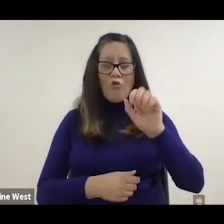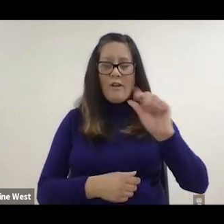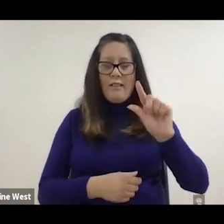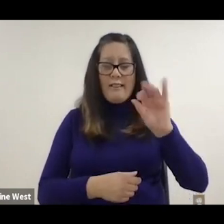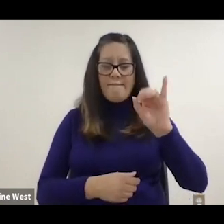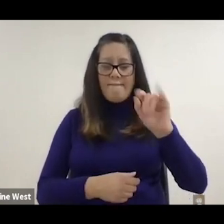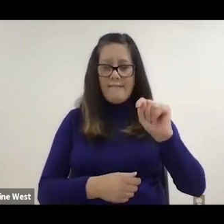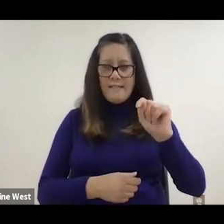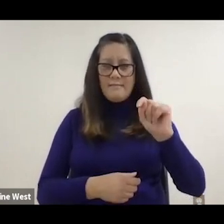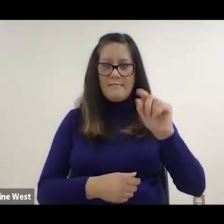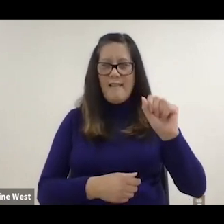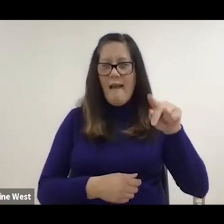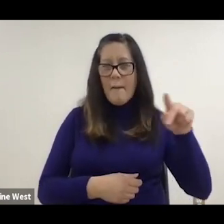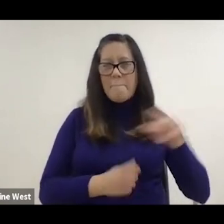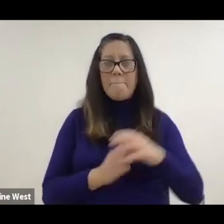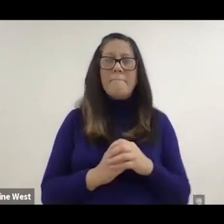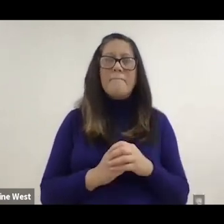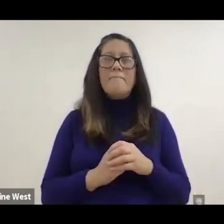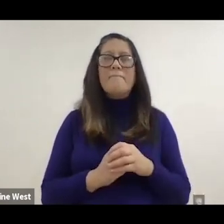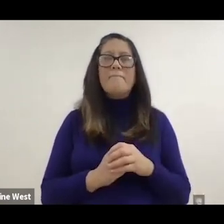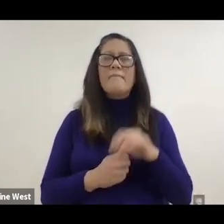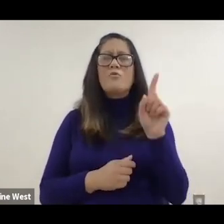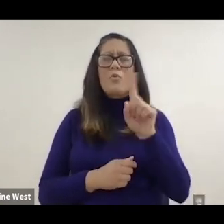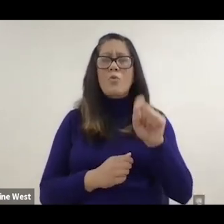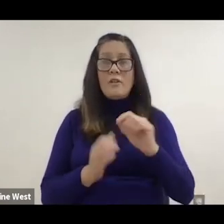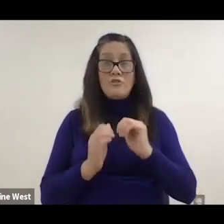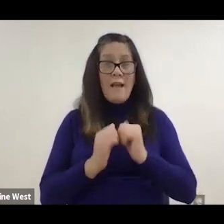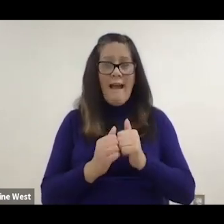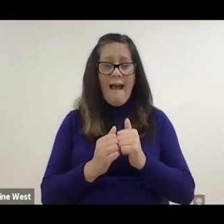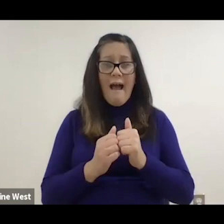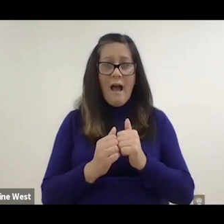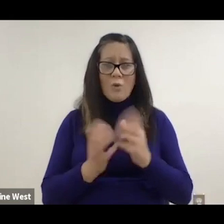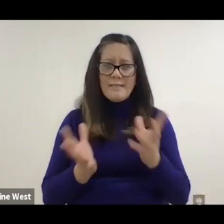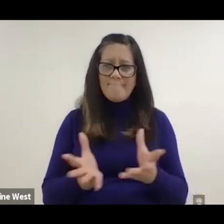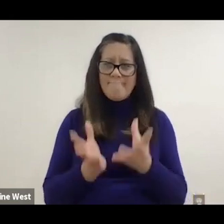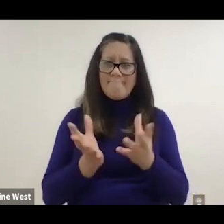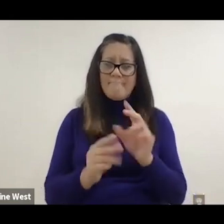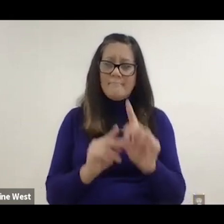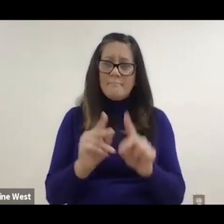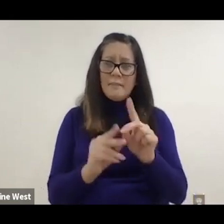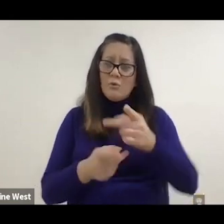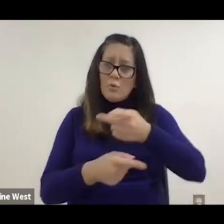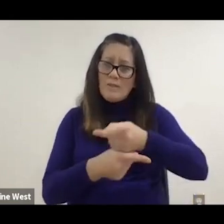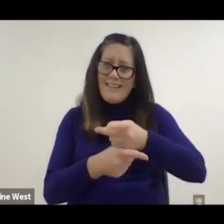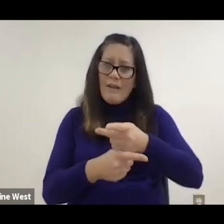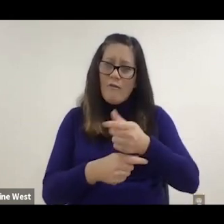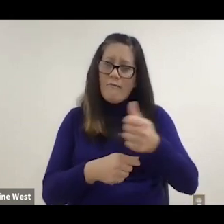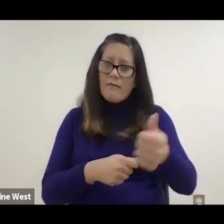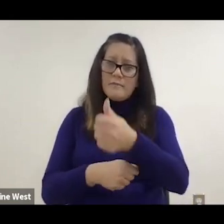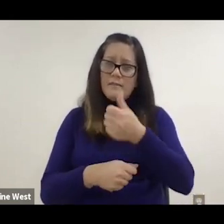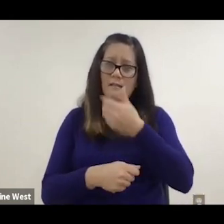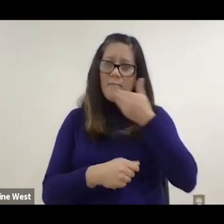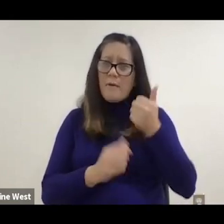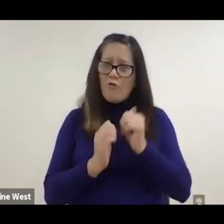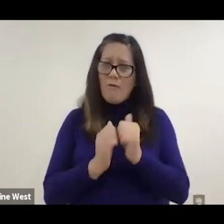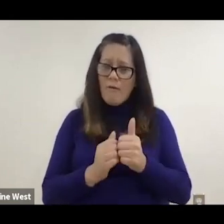challenge was how do you coach people to take better care of themselves? And also,